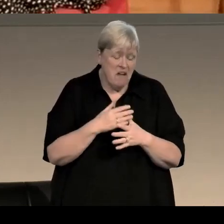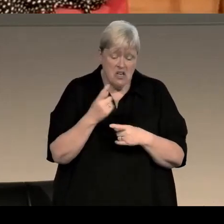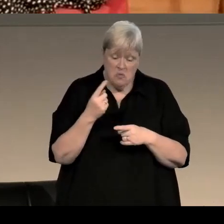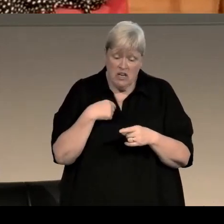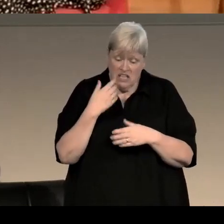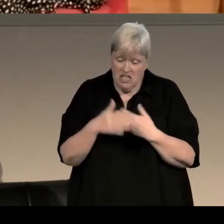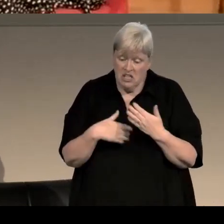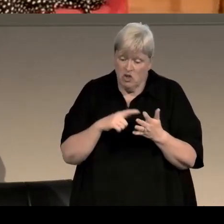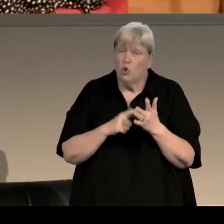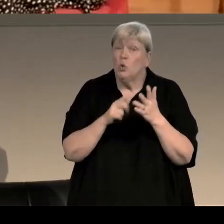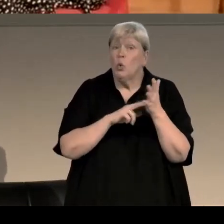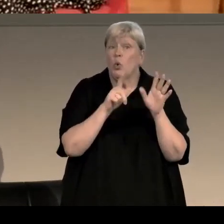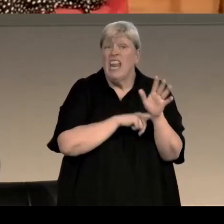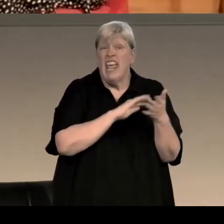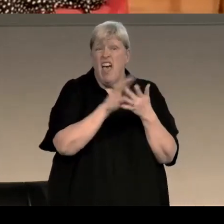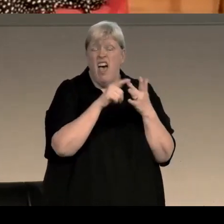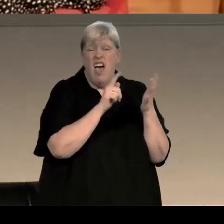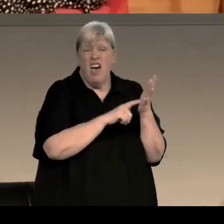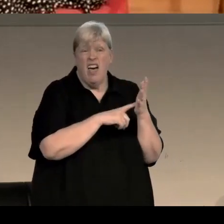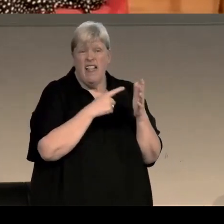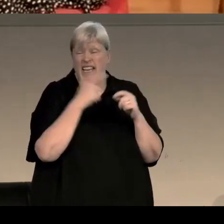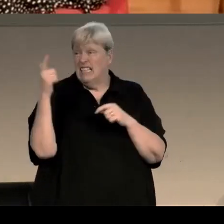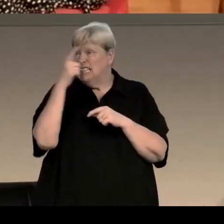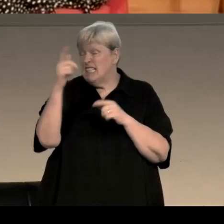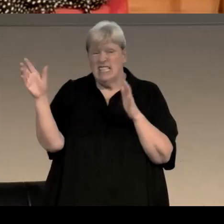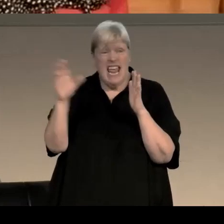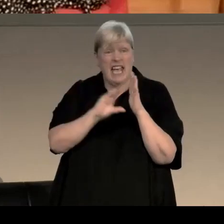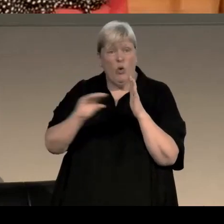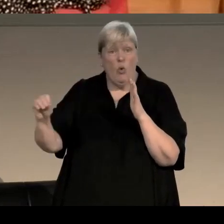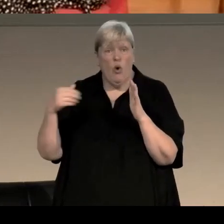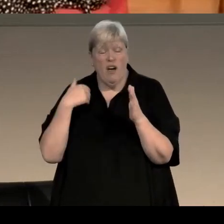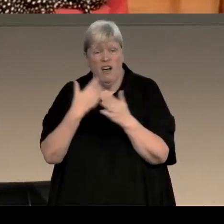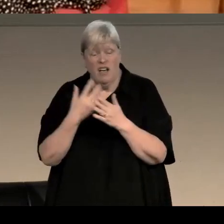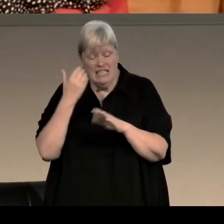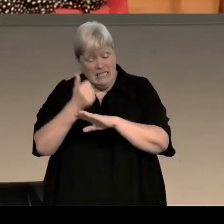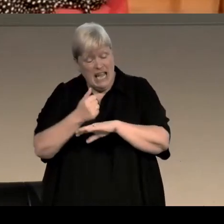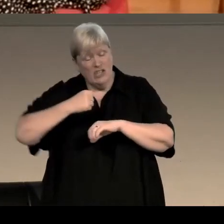so that would be The Distant Echo for Karen Pirie if you want something that's set in Scotland,